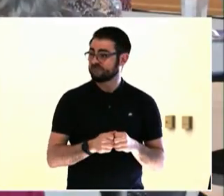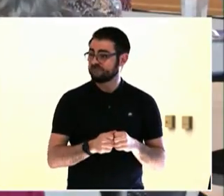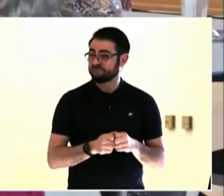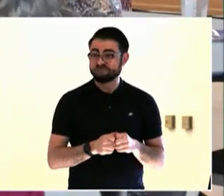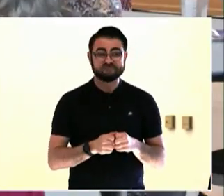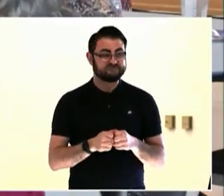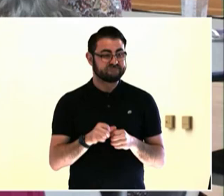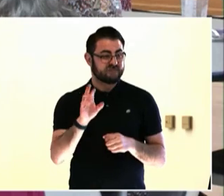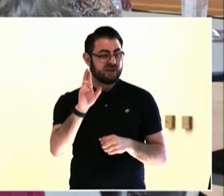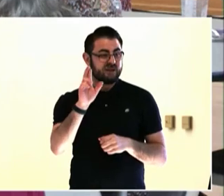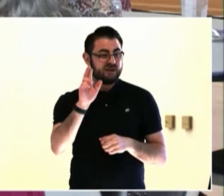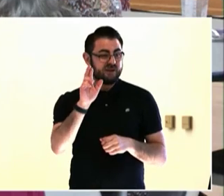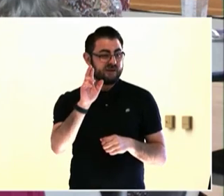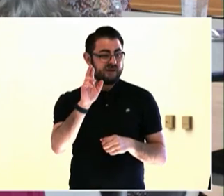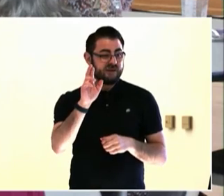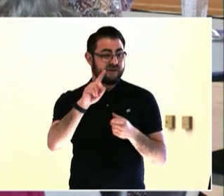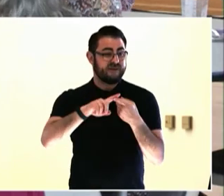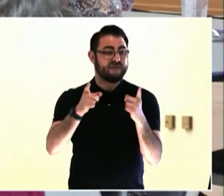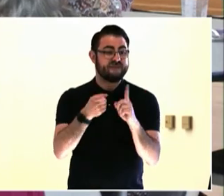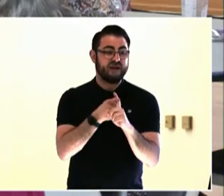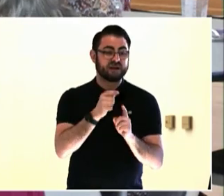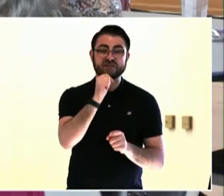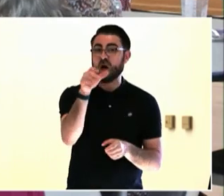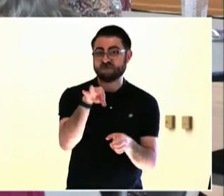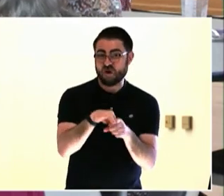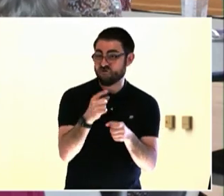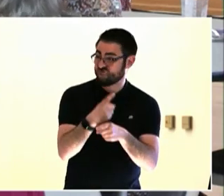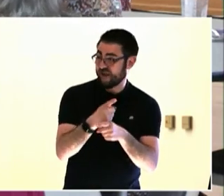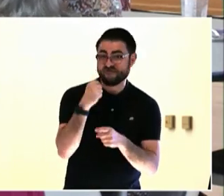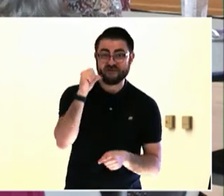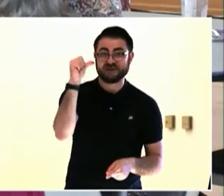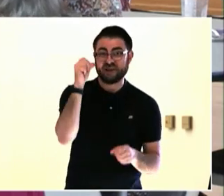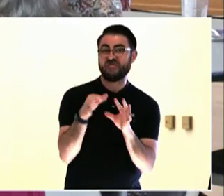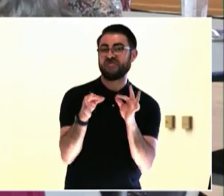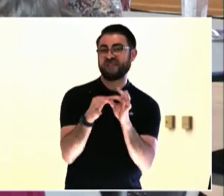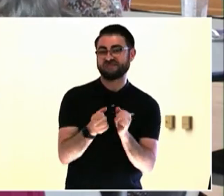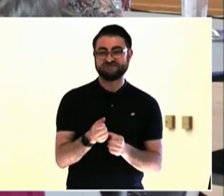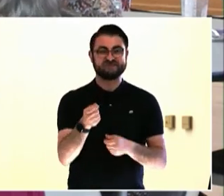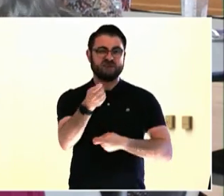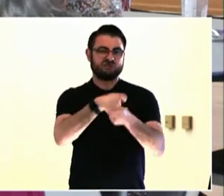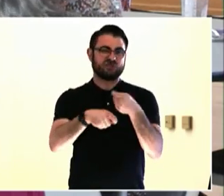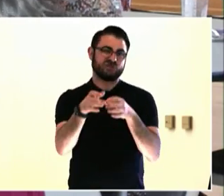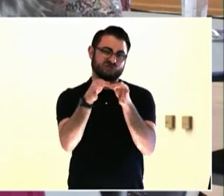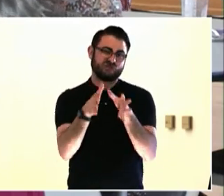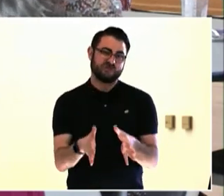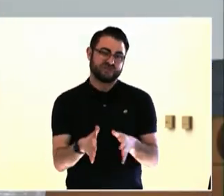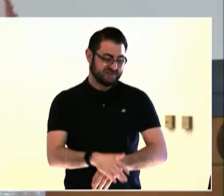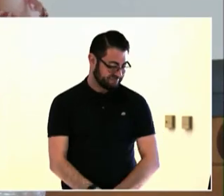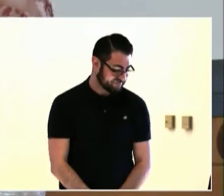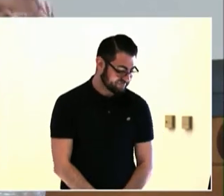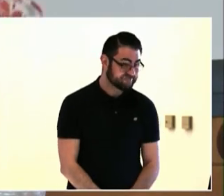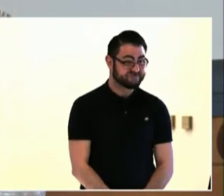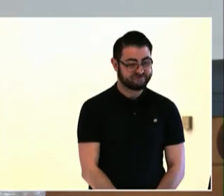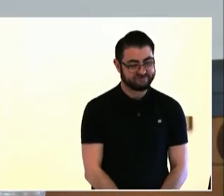partners and provide trainings, so to rethink the way they do training, that it's not always for credit or degrees.